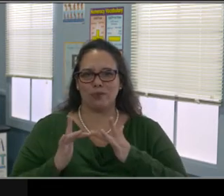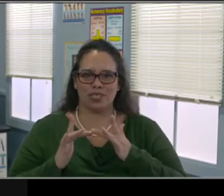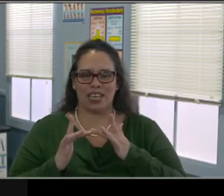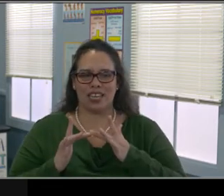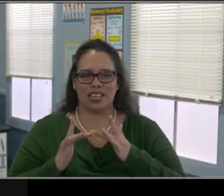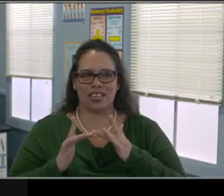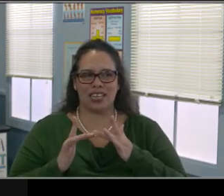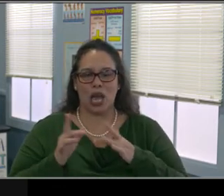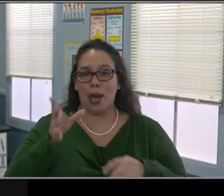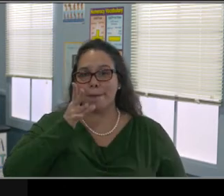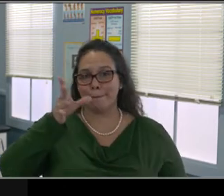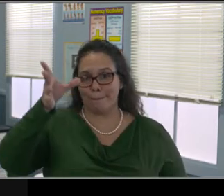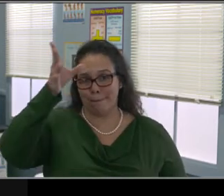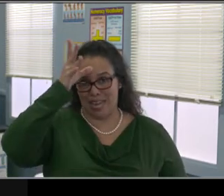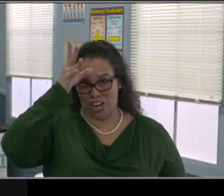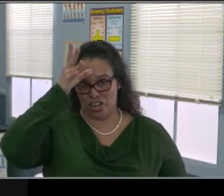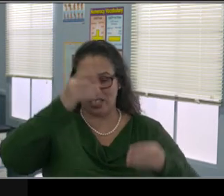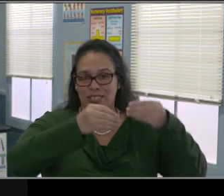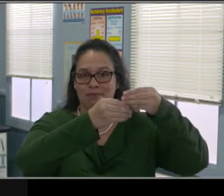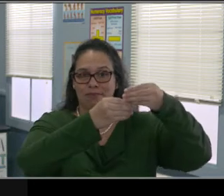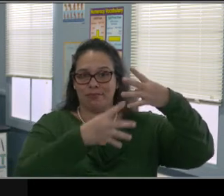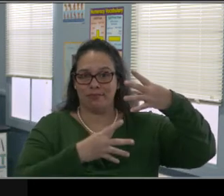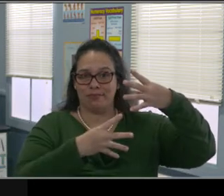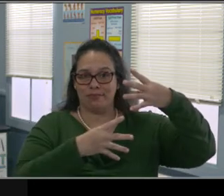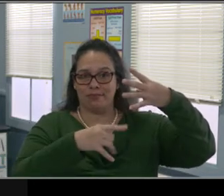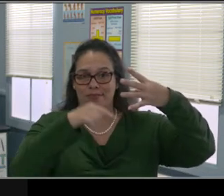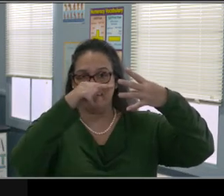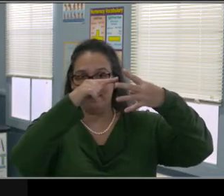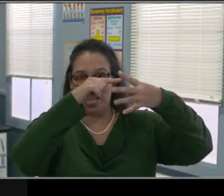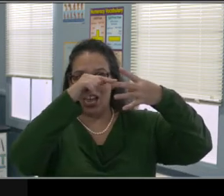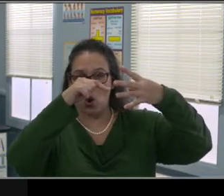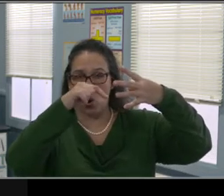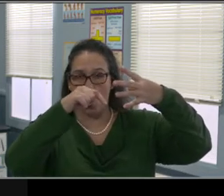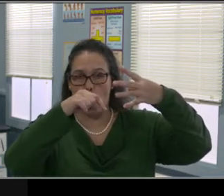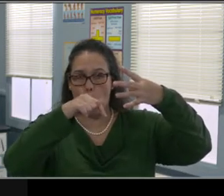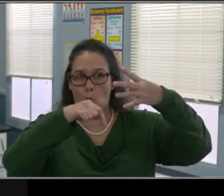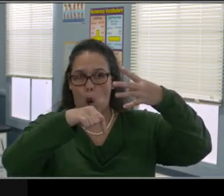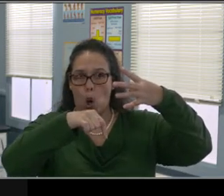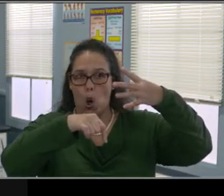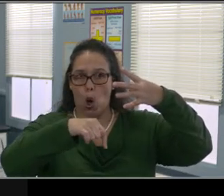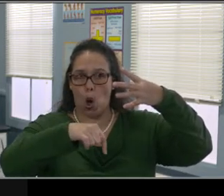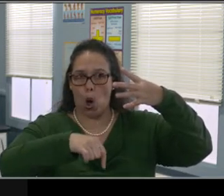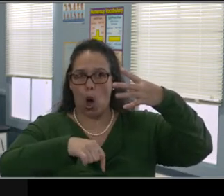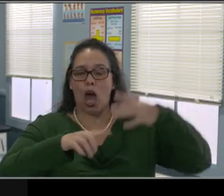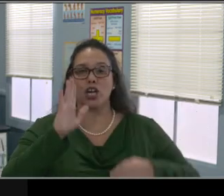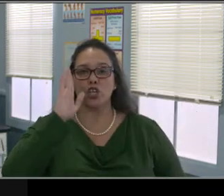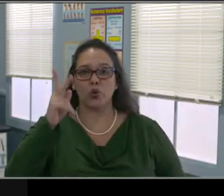I definitely would advise you to click on these but one of the things that was super helpful for me